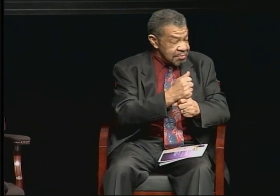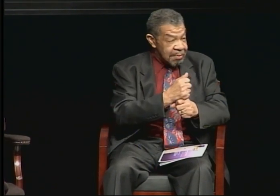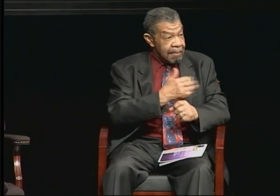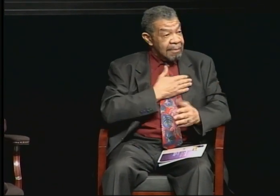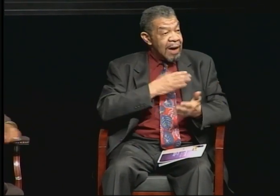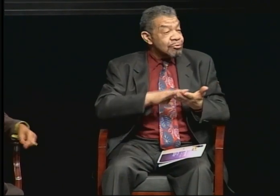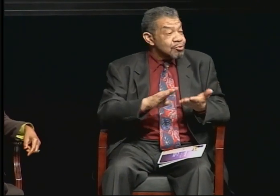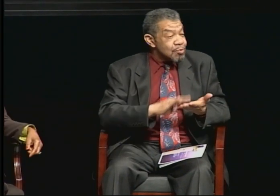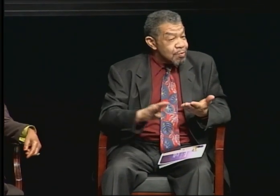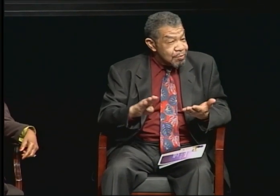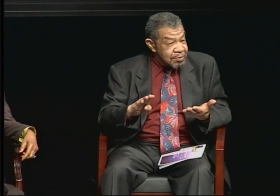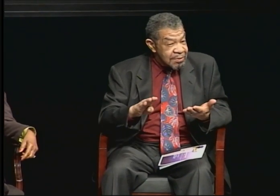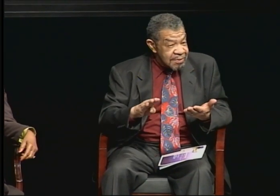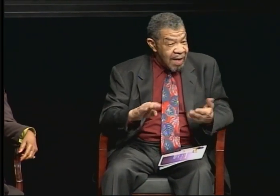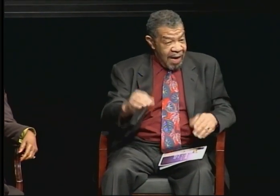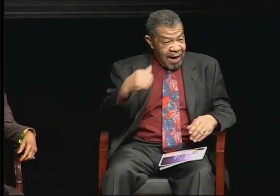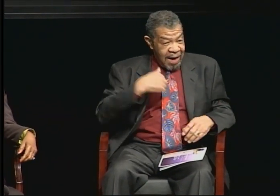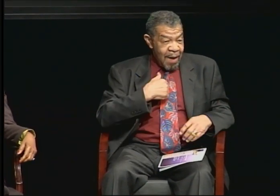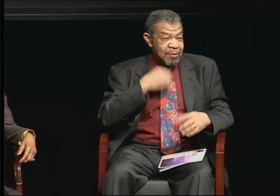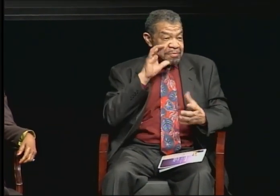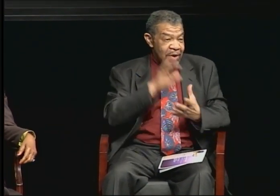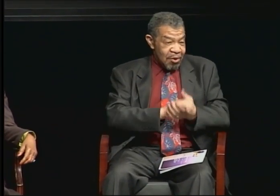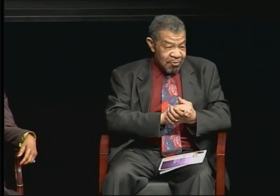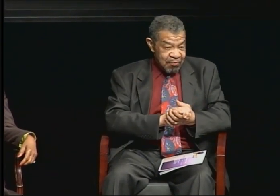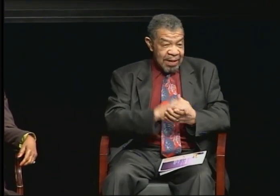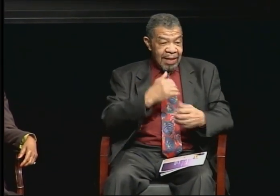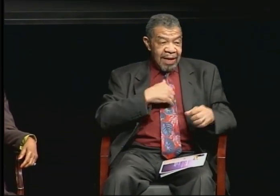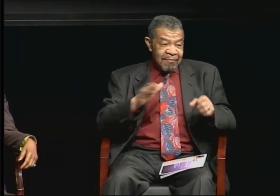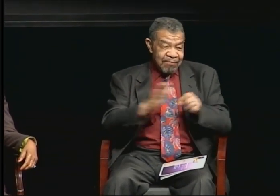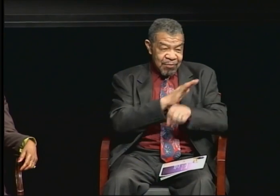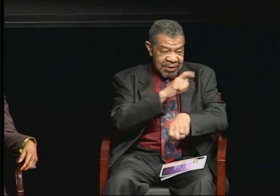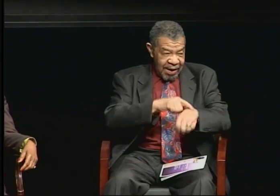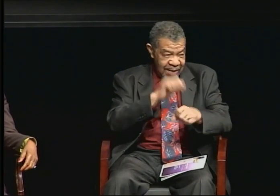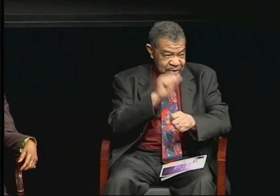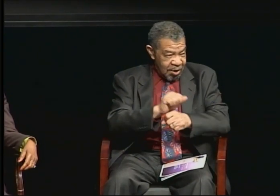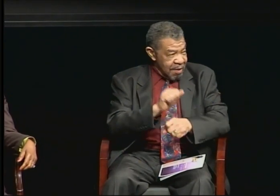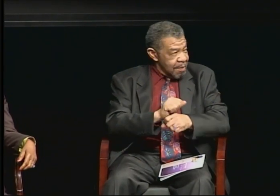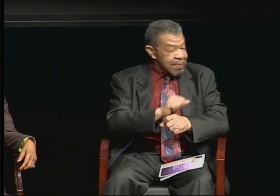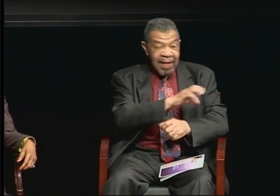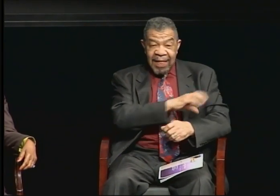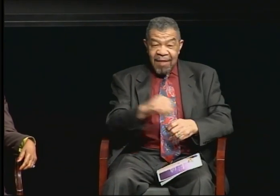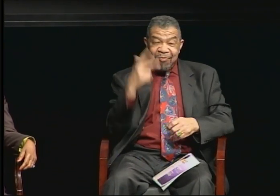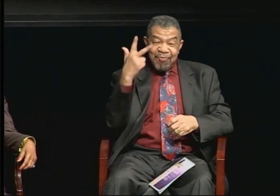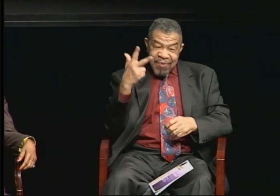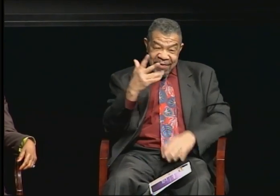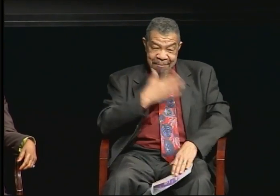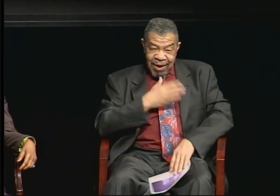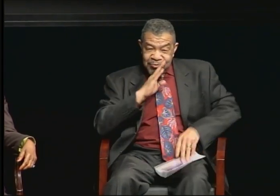I had three daughters that were born during my PhD studies. So those were my excuses.